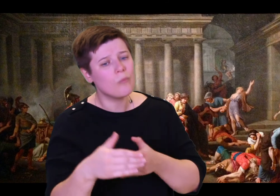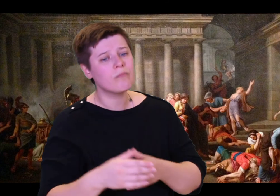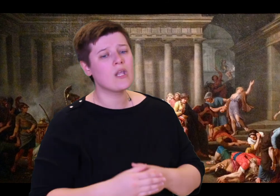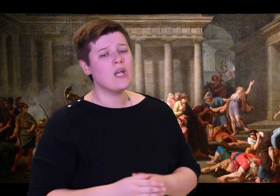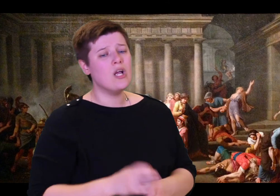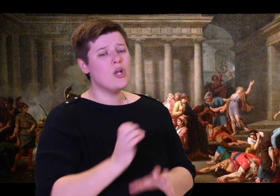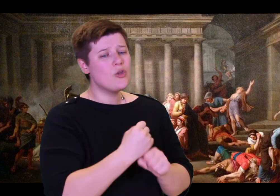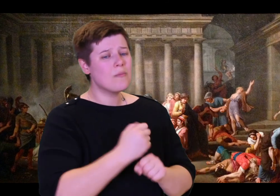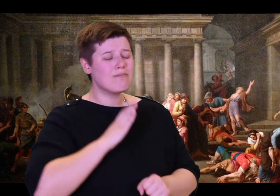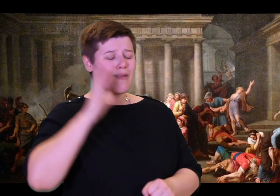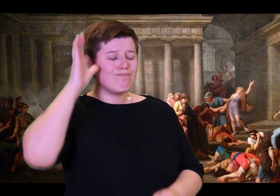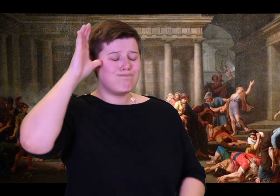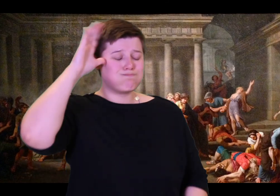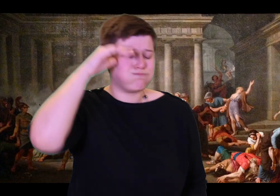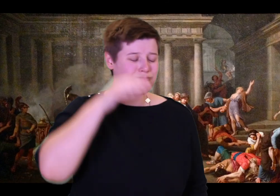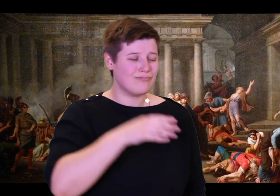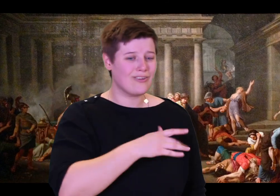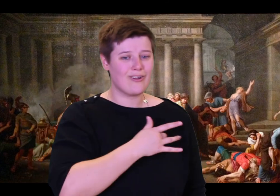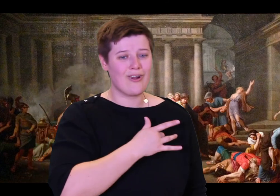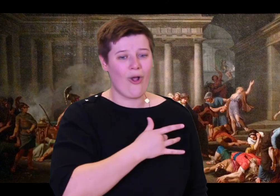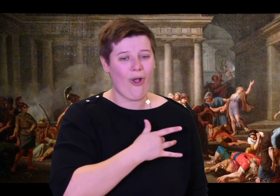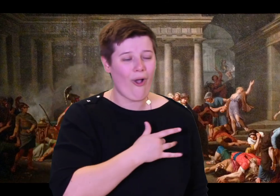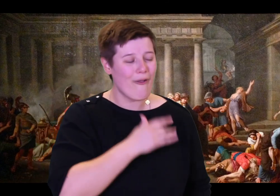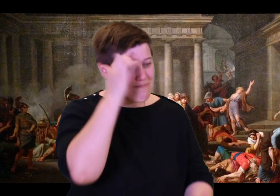when I came here, who used to guard our room.